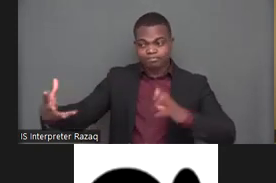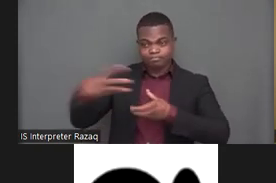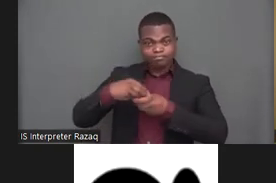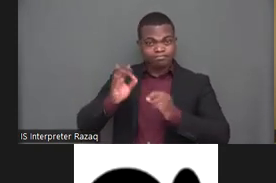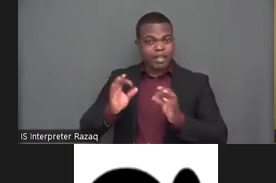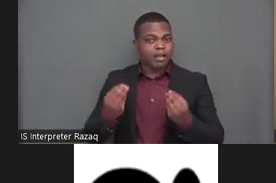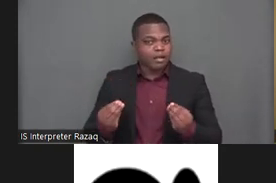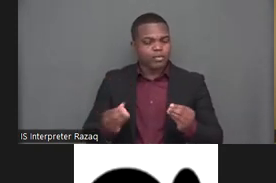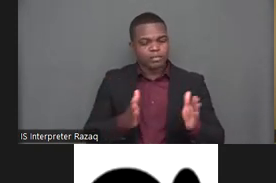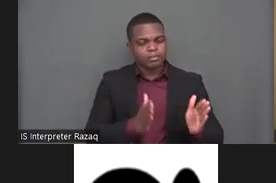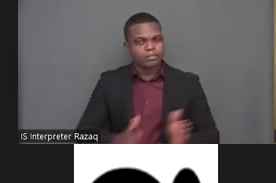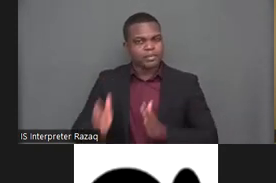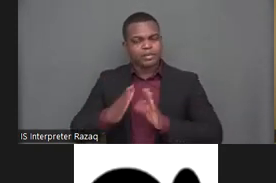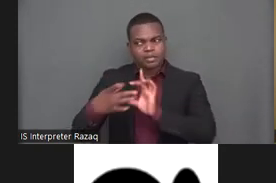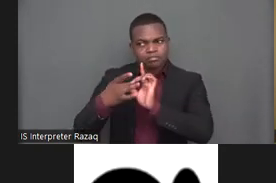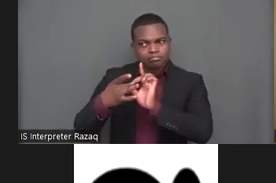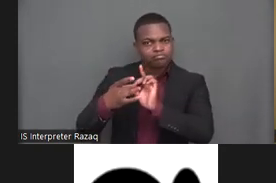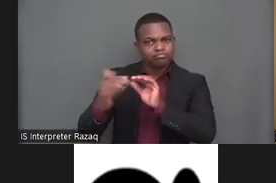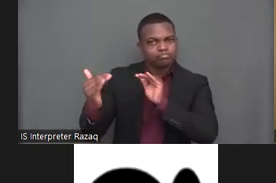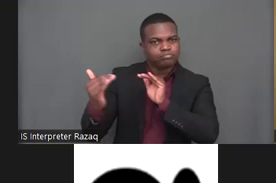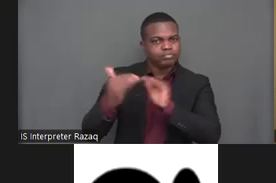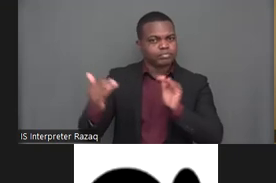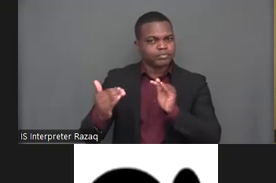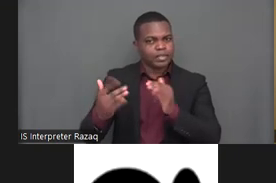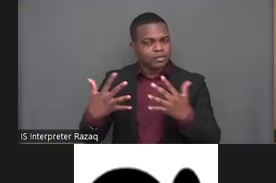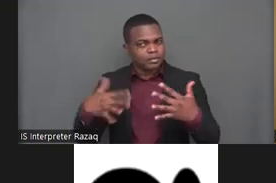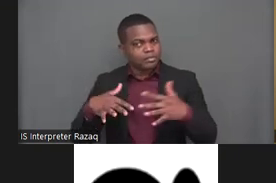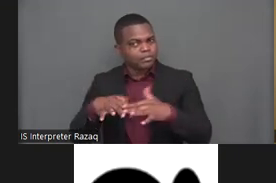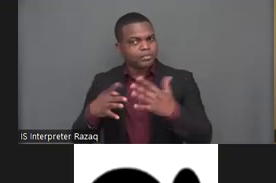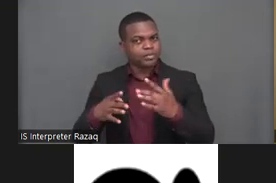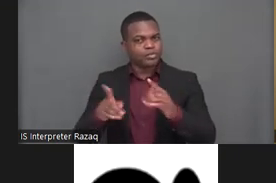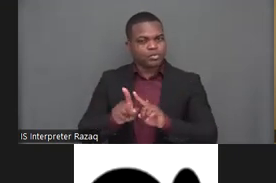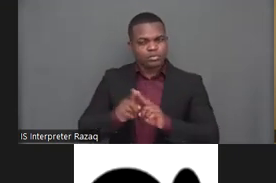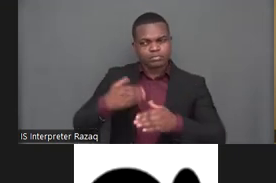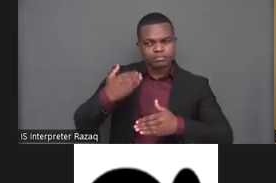the best way to work on this is to ensure equal meaningful and full participation of